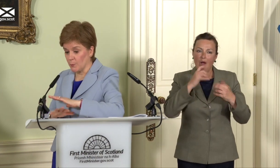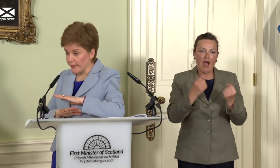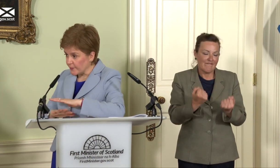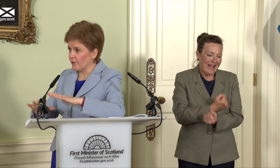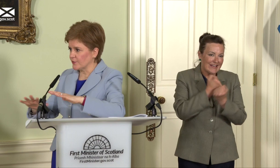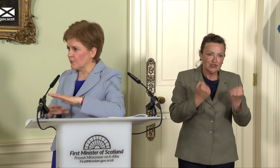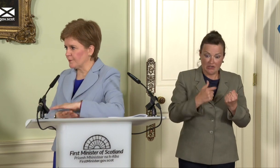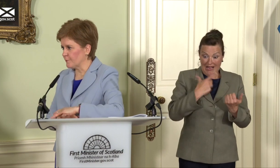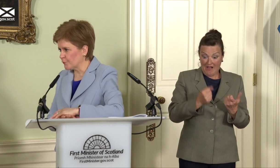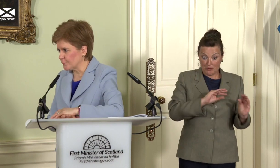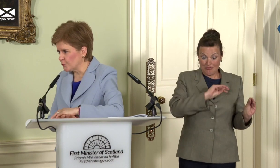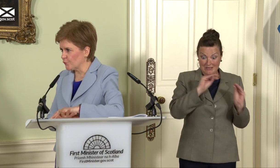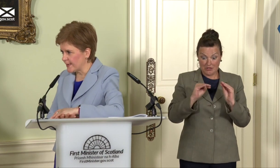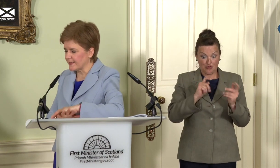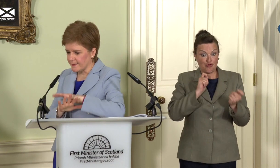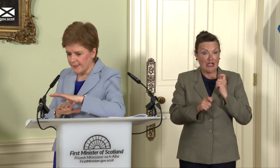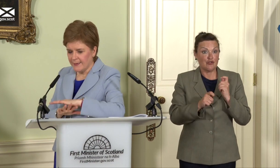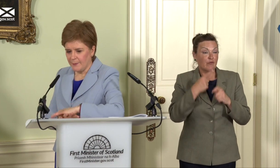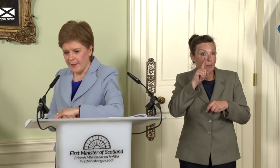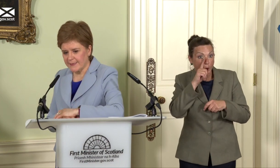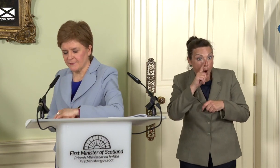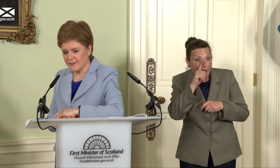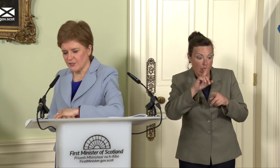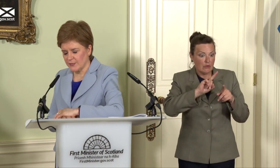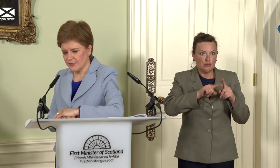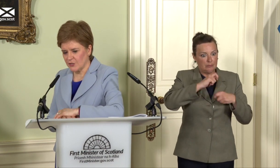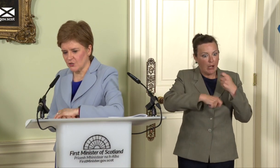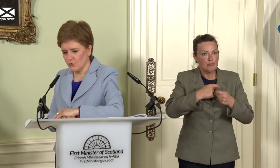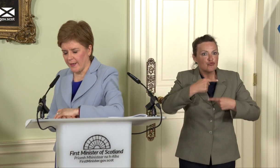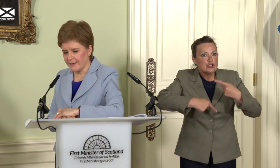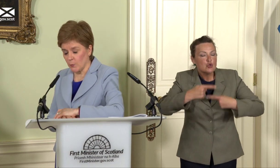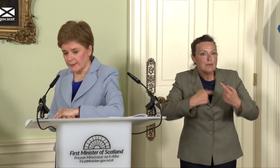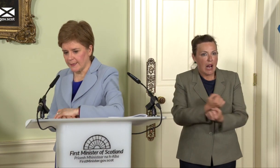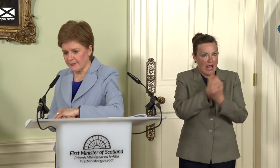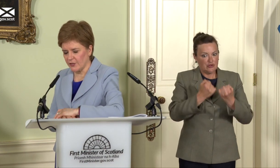in a transition away from fossil fuels already, the imperative is to do that as quickly and as